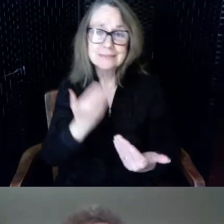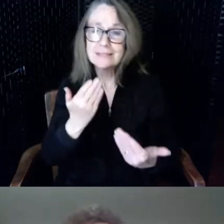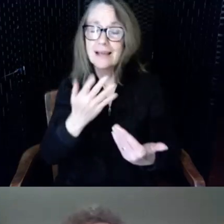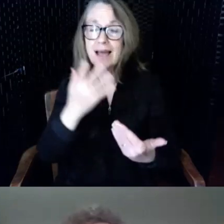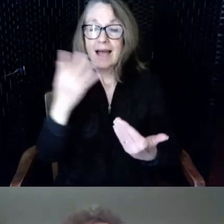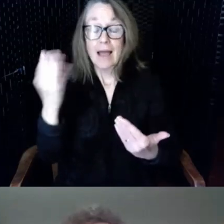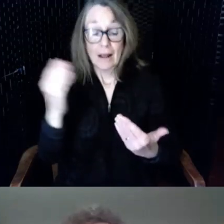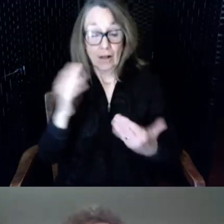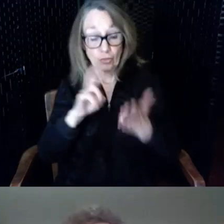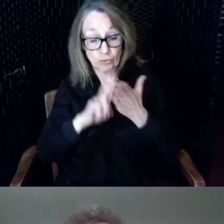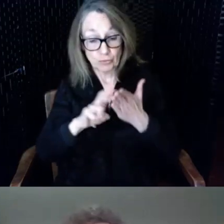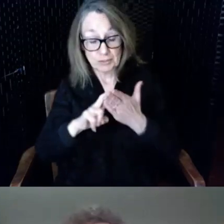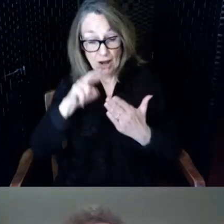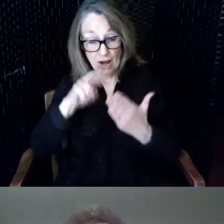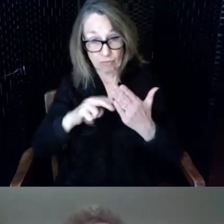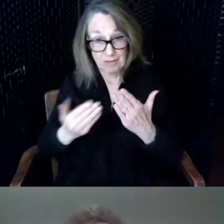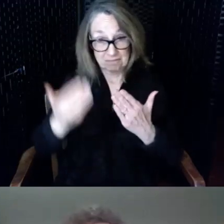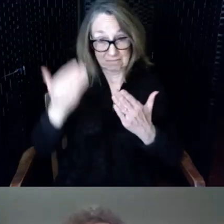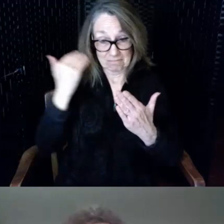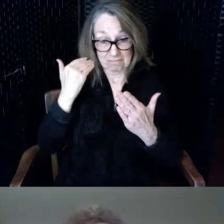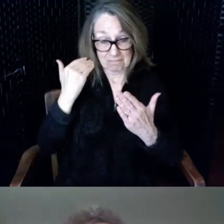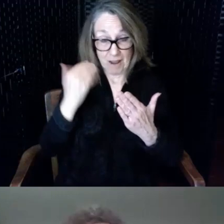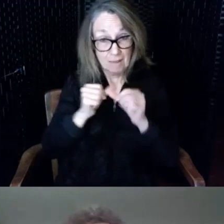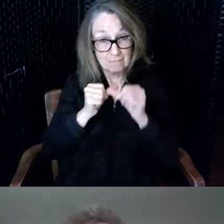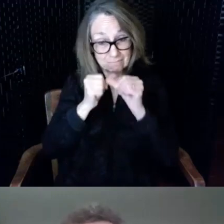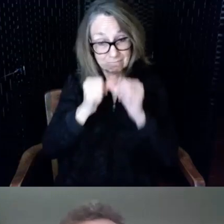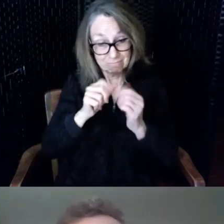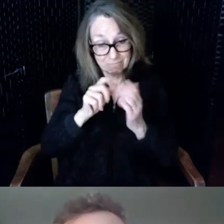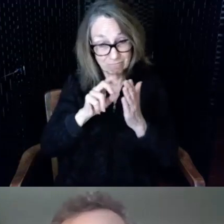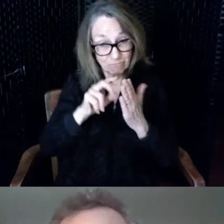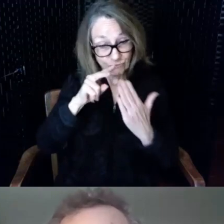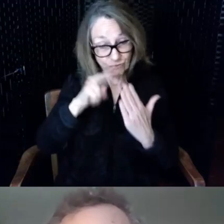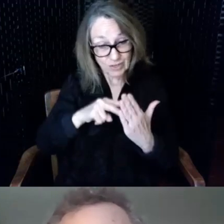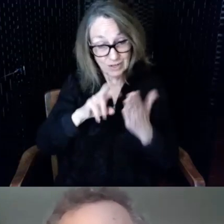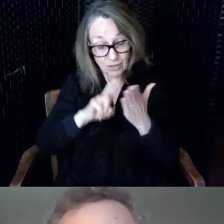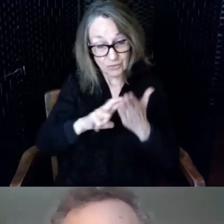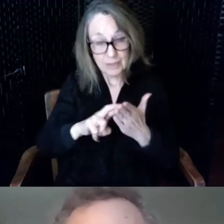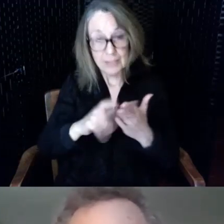then and that I continue to read shows that it is preferred by those who are